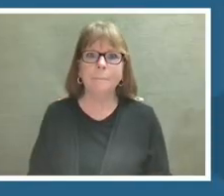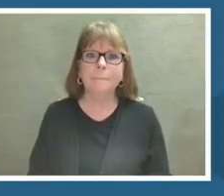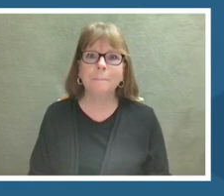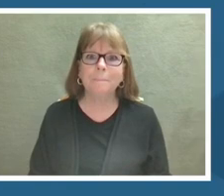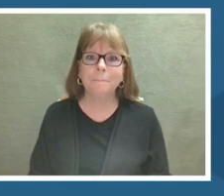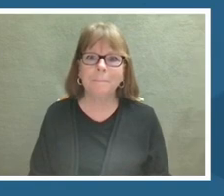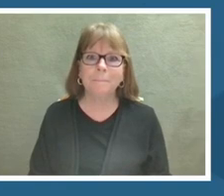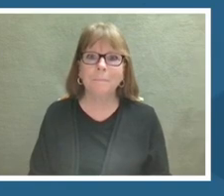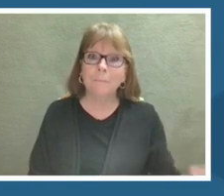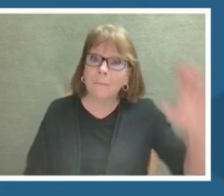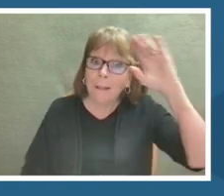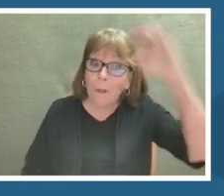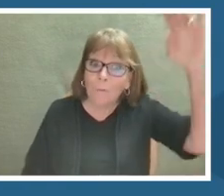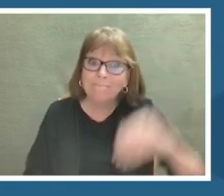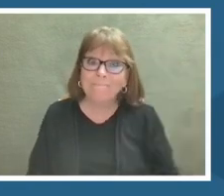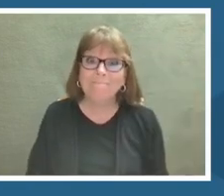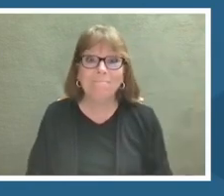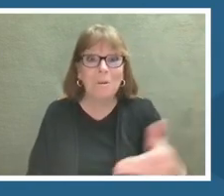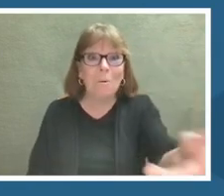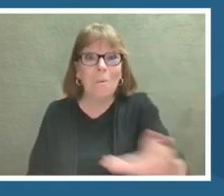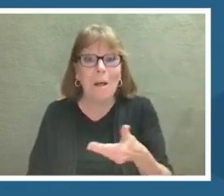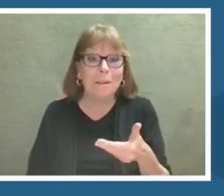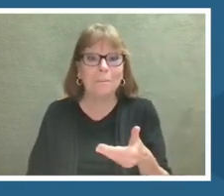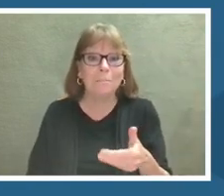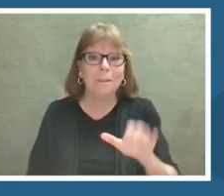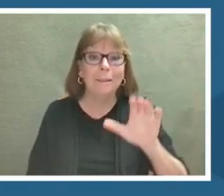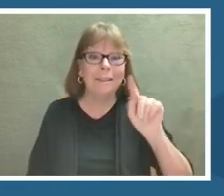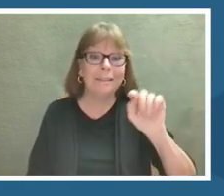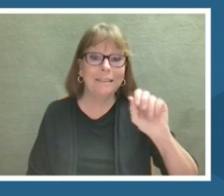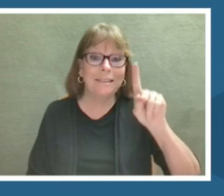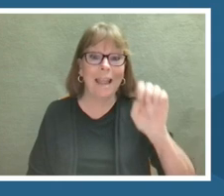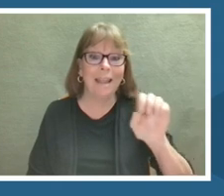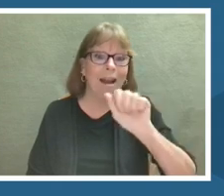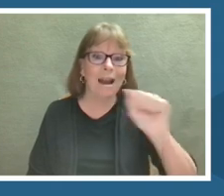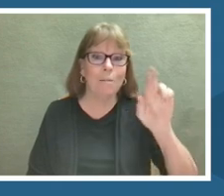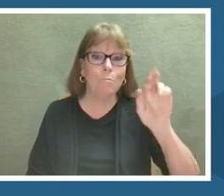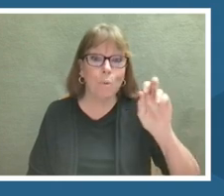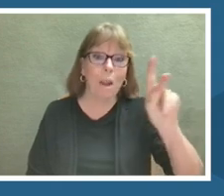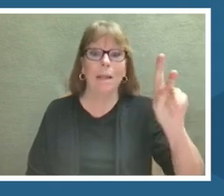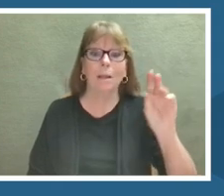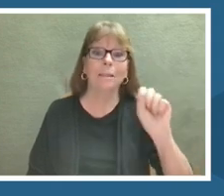Hello and welcome to take a break with Smithsonian science games.